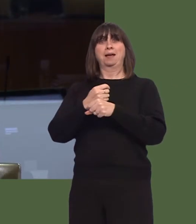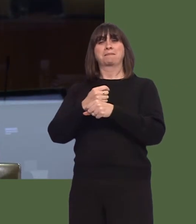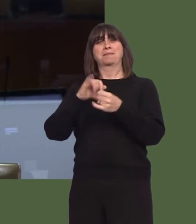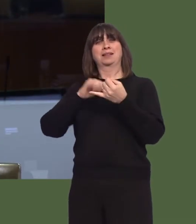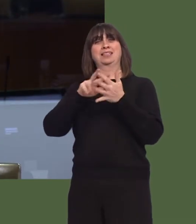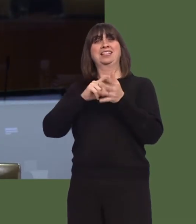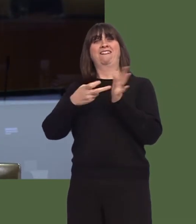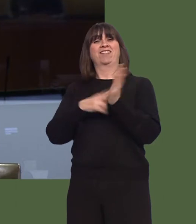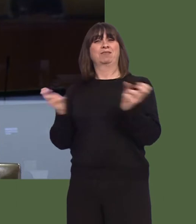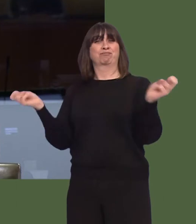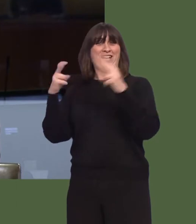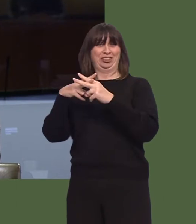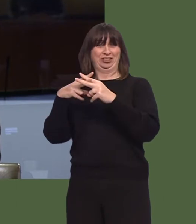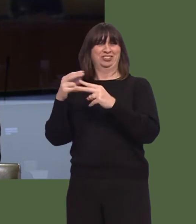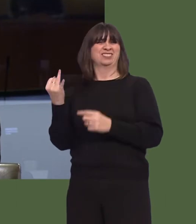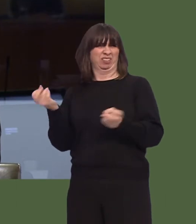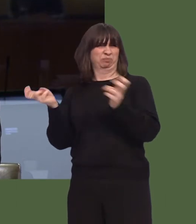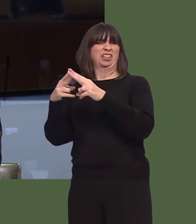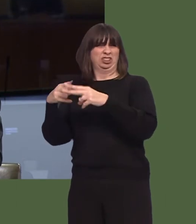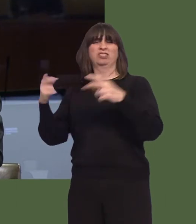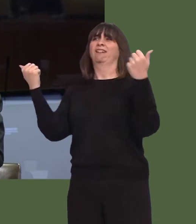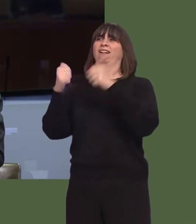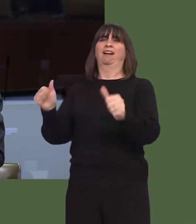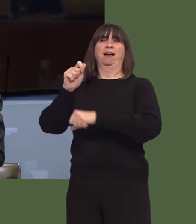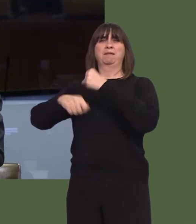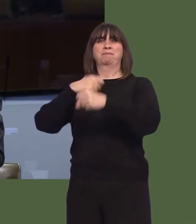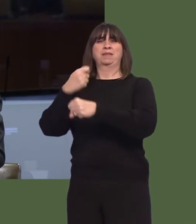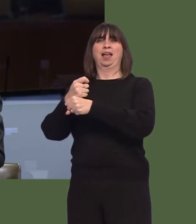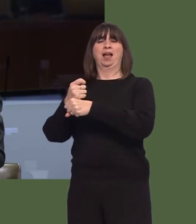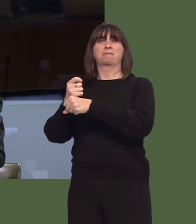I'm sure you'll welcomeóand a reduction in the tollsóa great gateway Wales project.